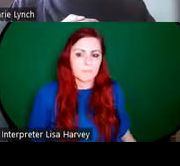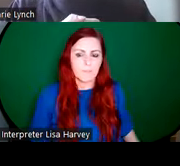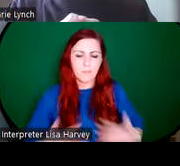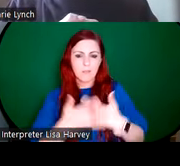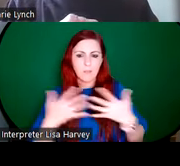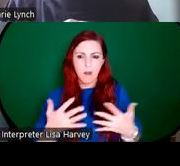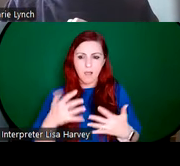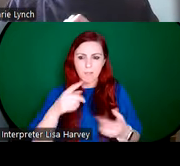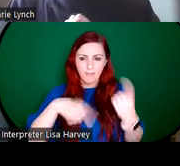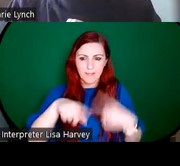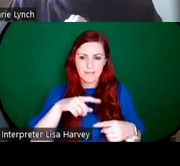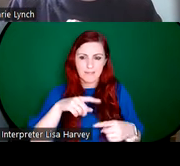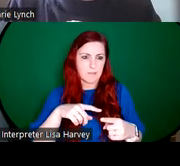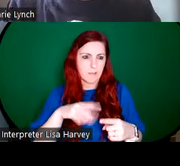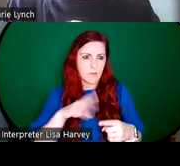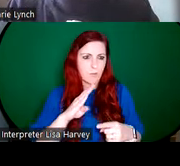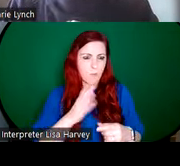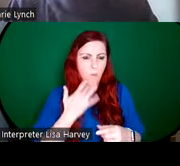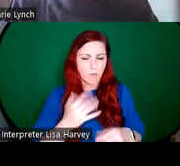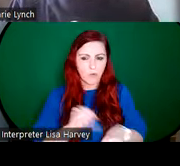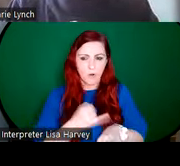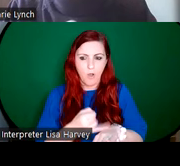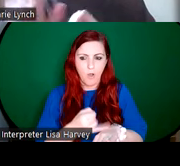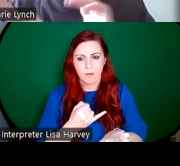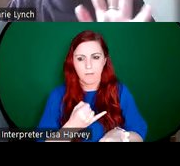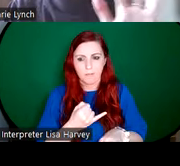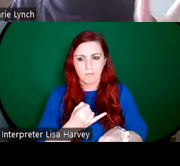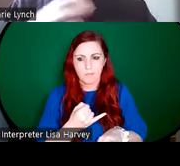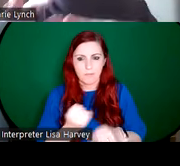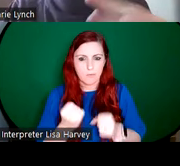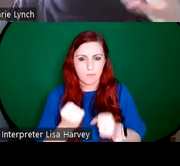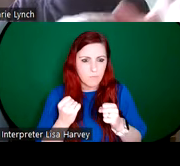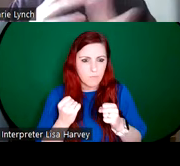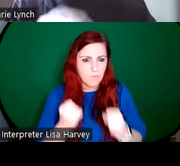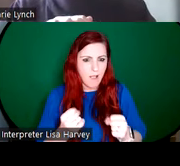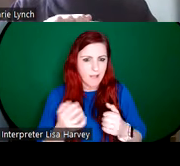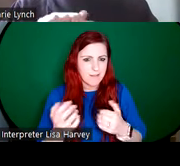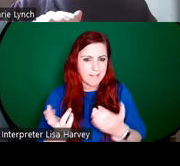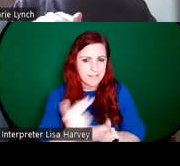watercolour kind of drawings and sketches of people are going about their